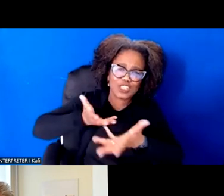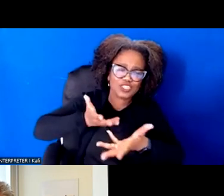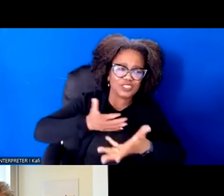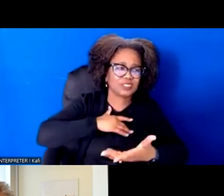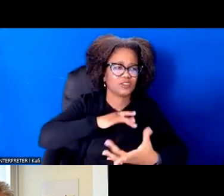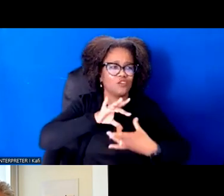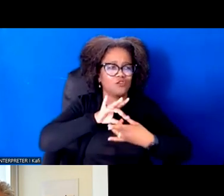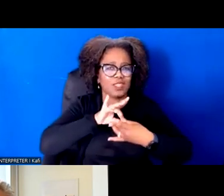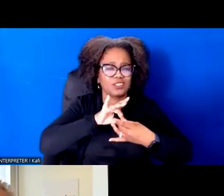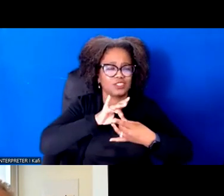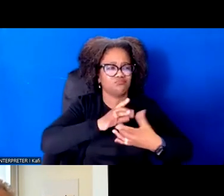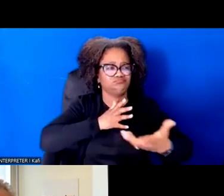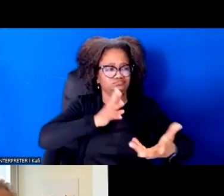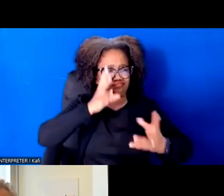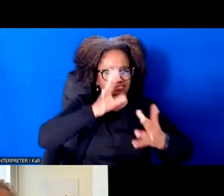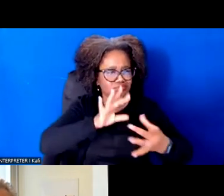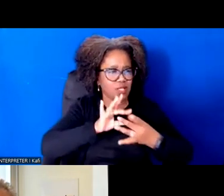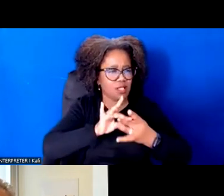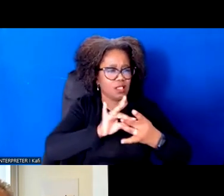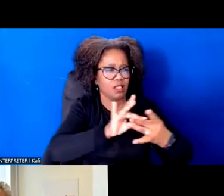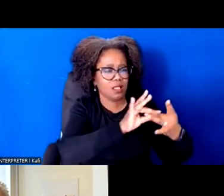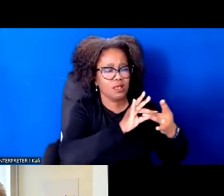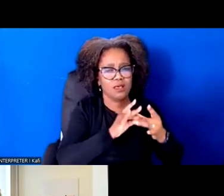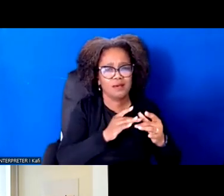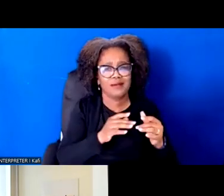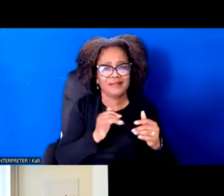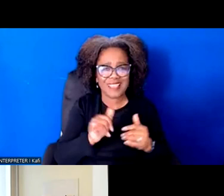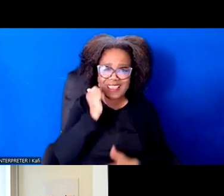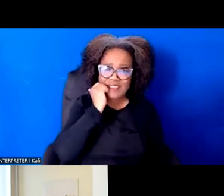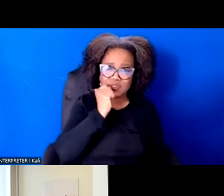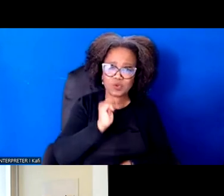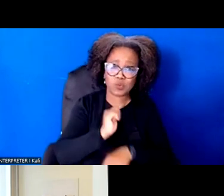It's being in our communities day in and day out and actually building from the ground